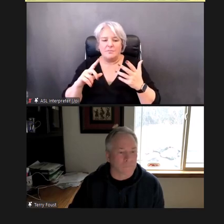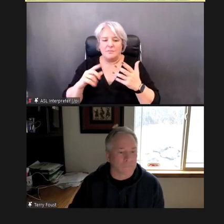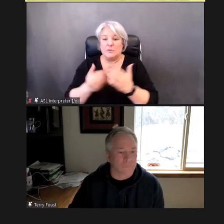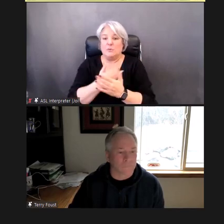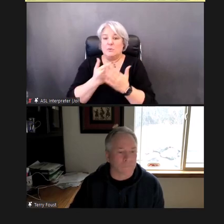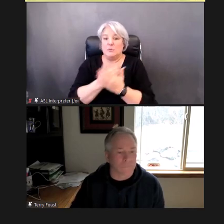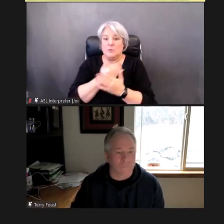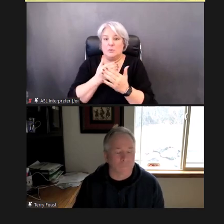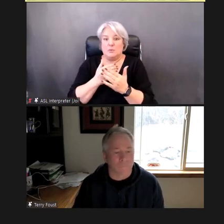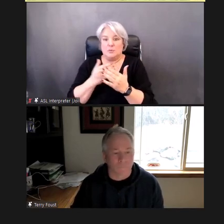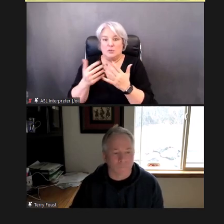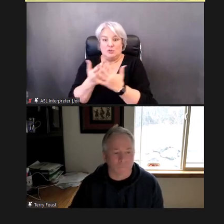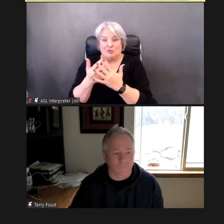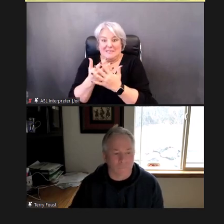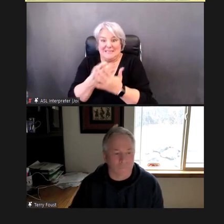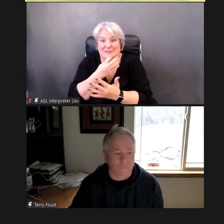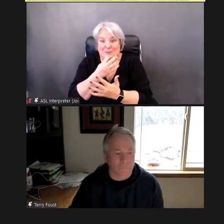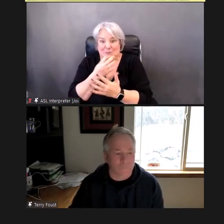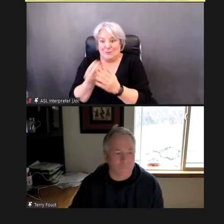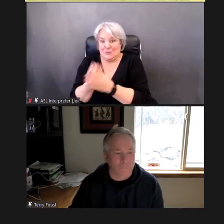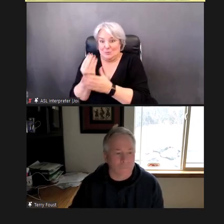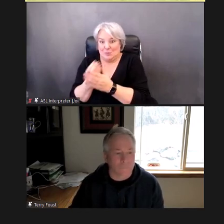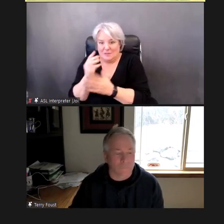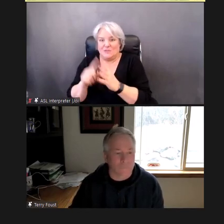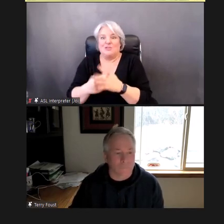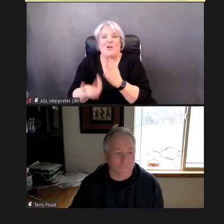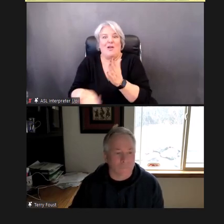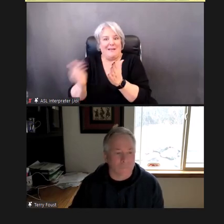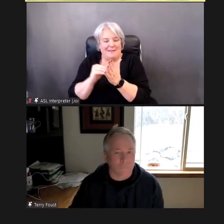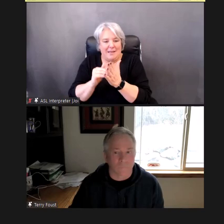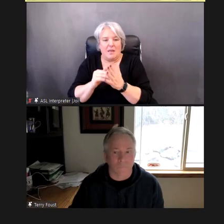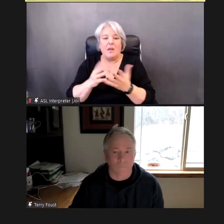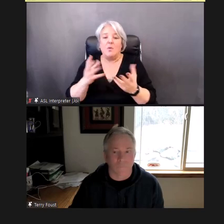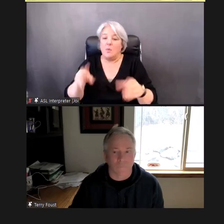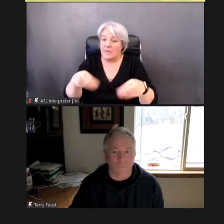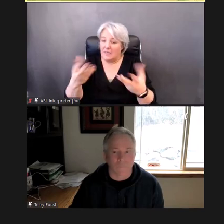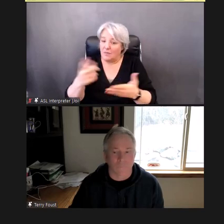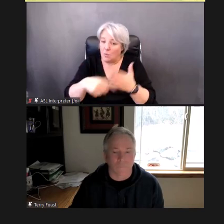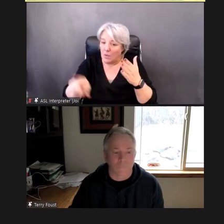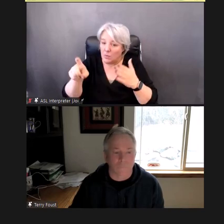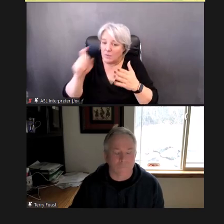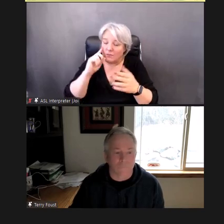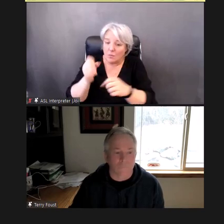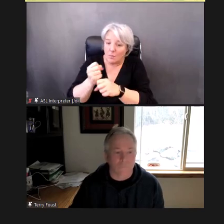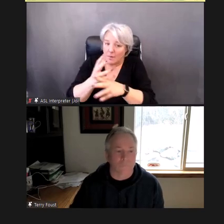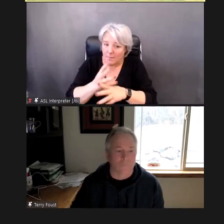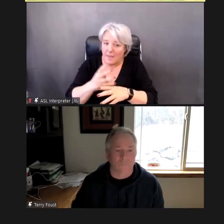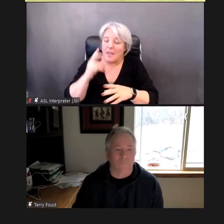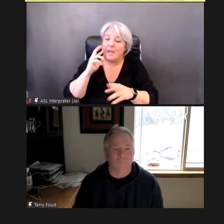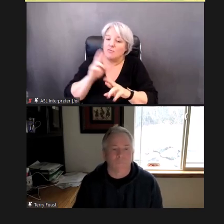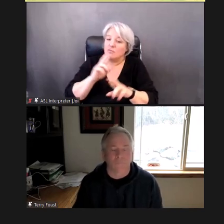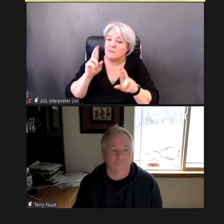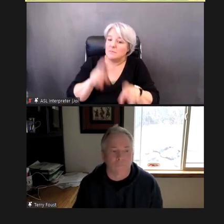key steps you want to complete to prepare this, and that's also, in response, to questions that we got that -- you know, can we just